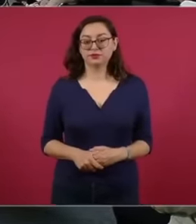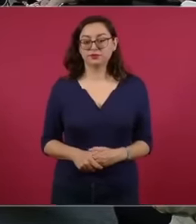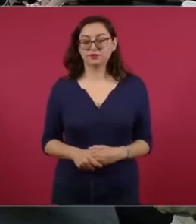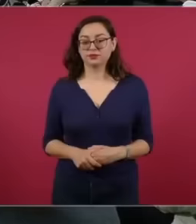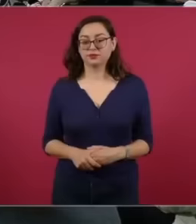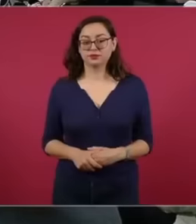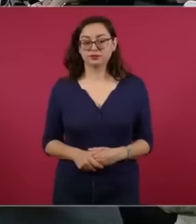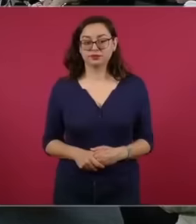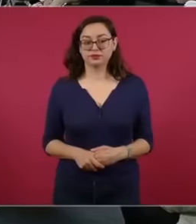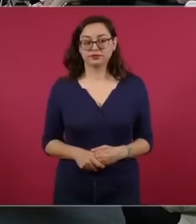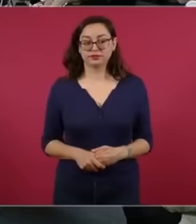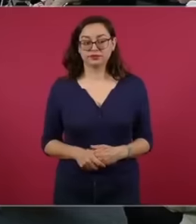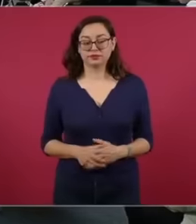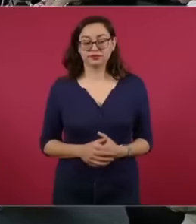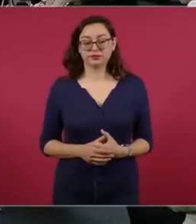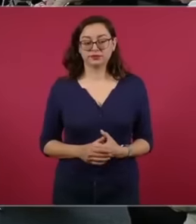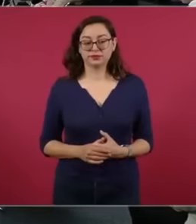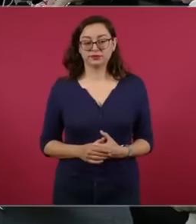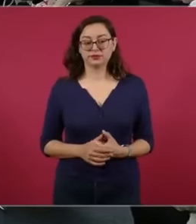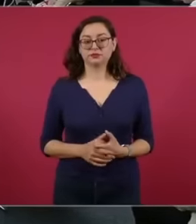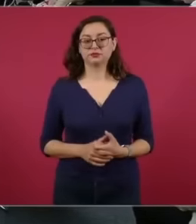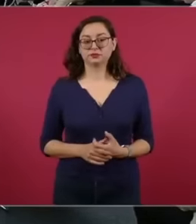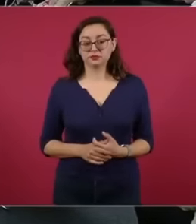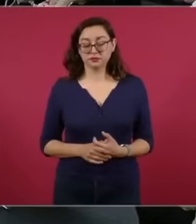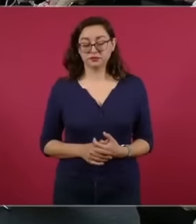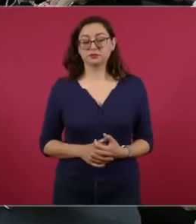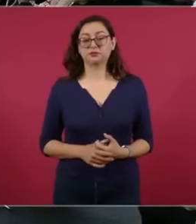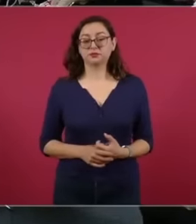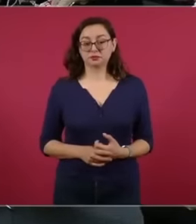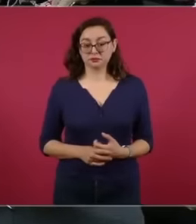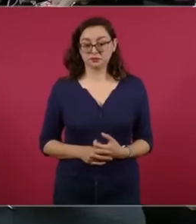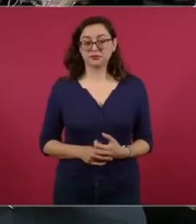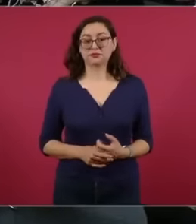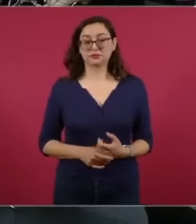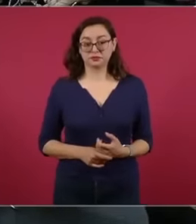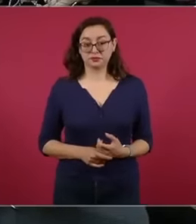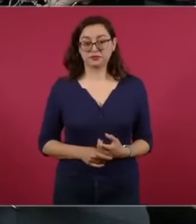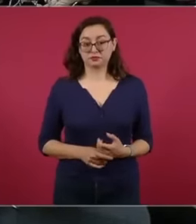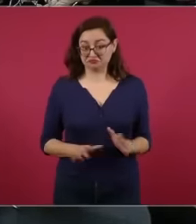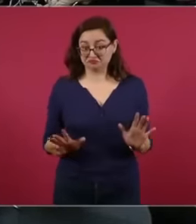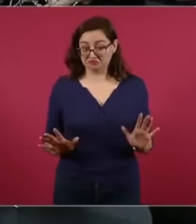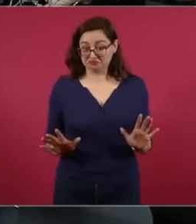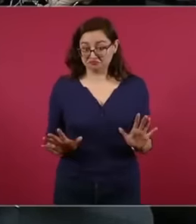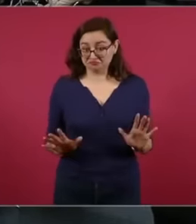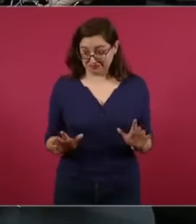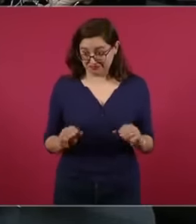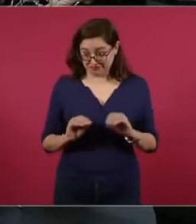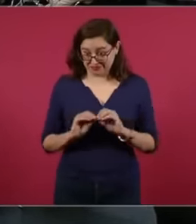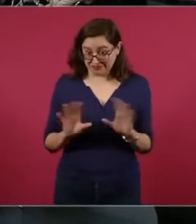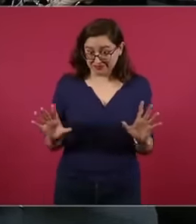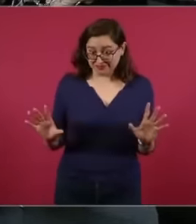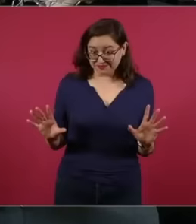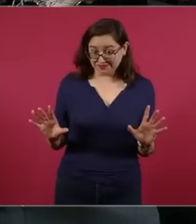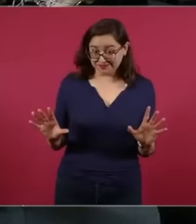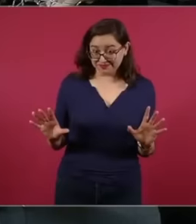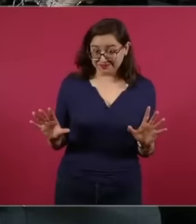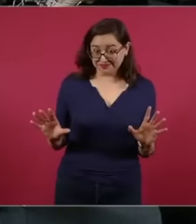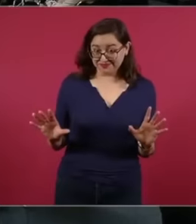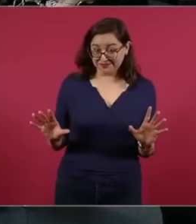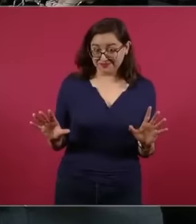fewer poor people each month, that is, Yes, but yes, it was understood, no then.